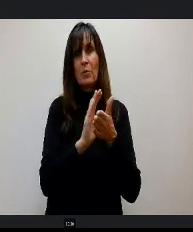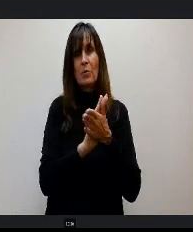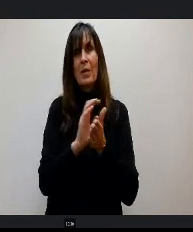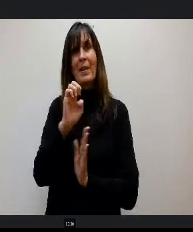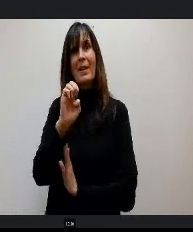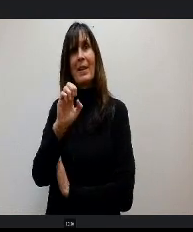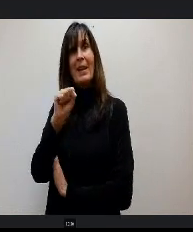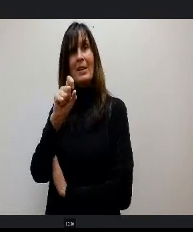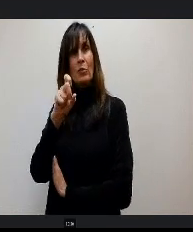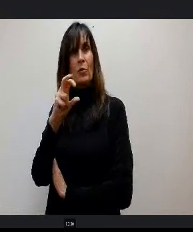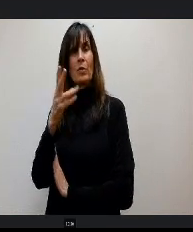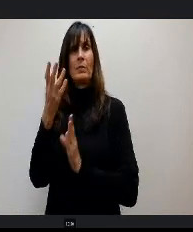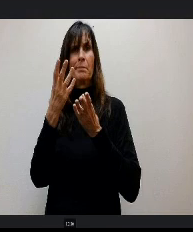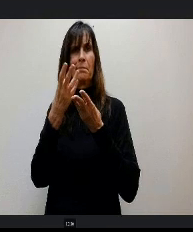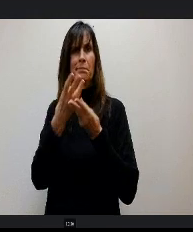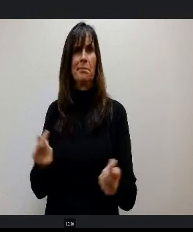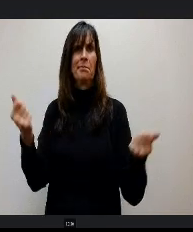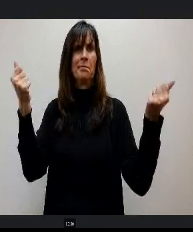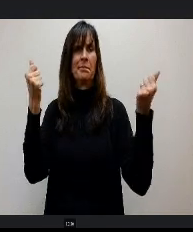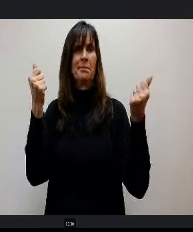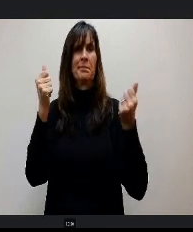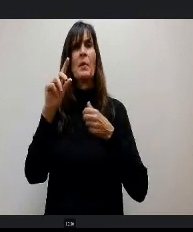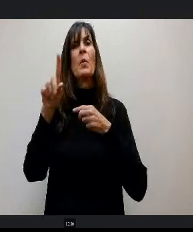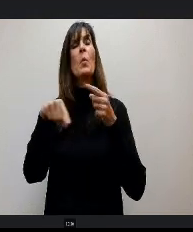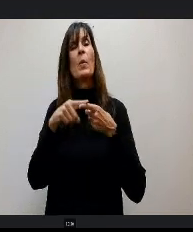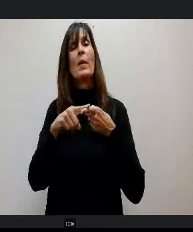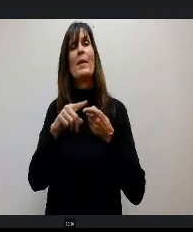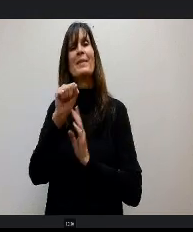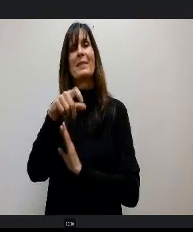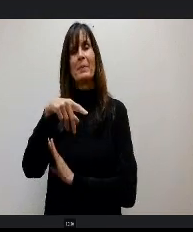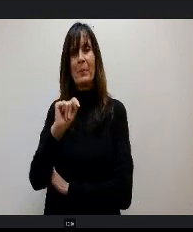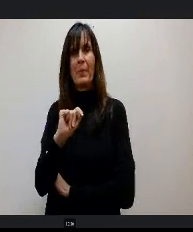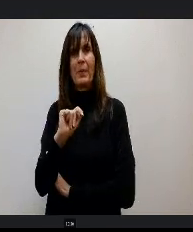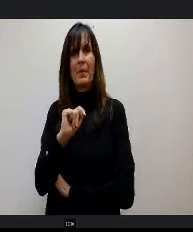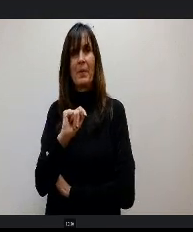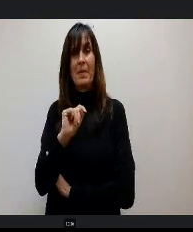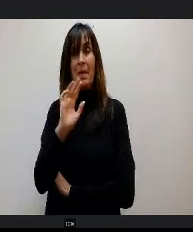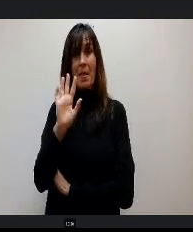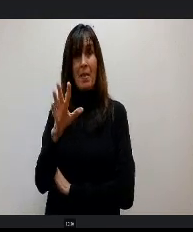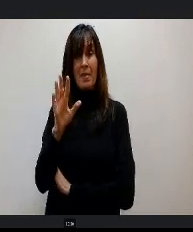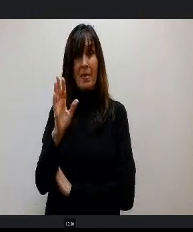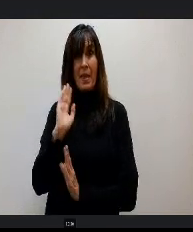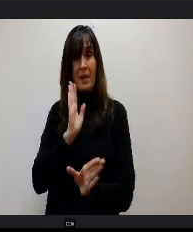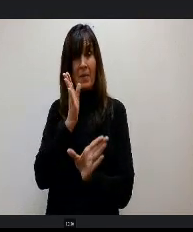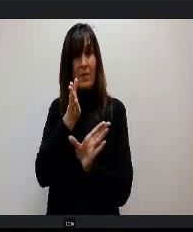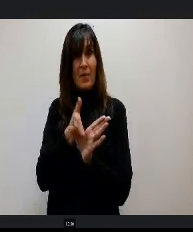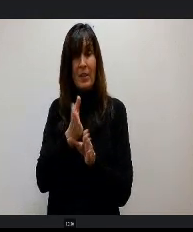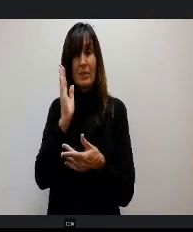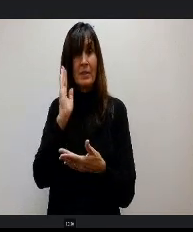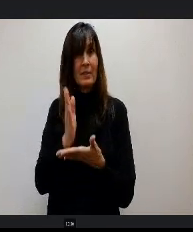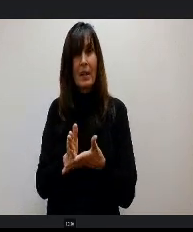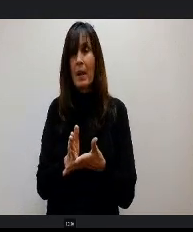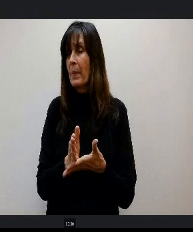It is done in September. We can't just stop those interventionists. We can't just stop those literacy tutoring